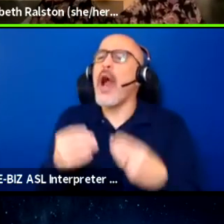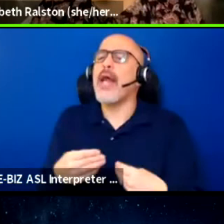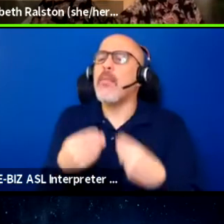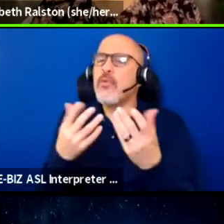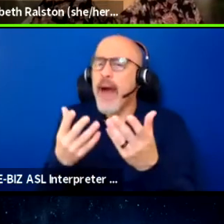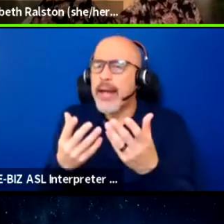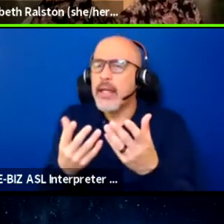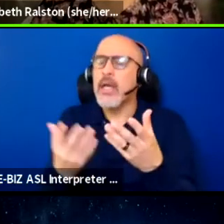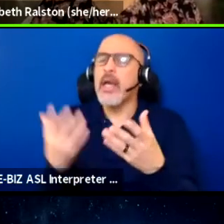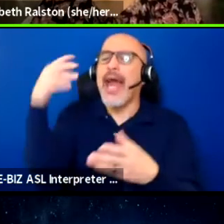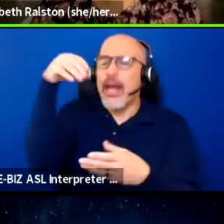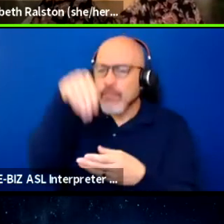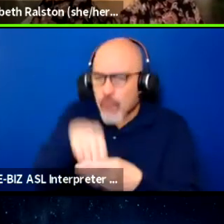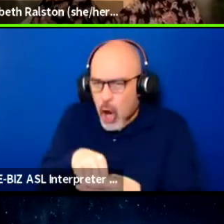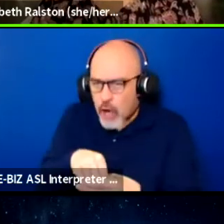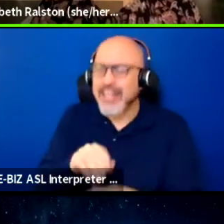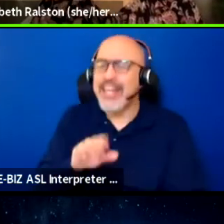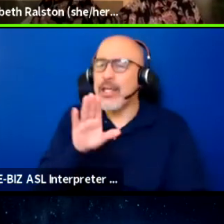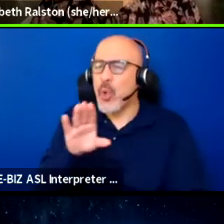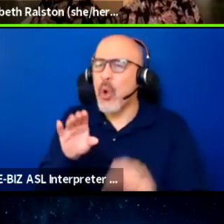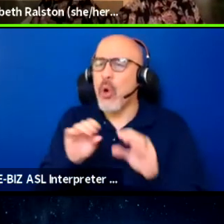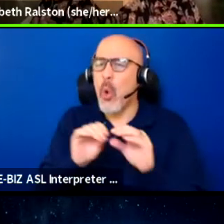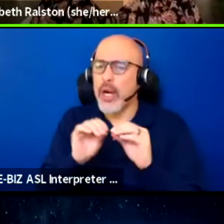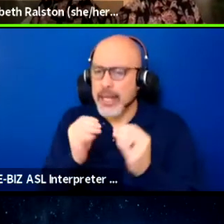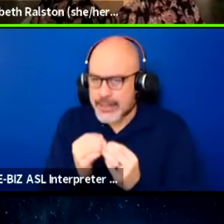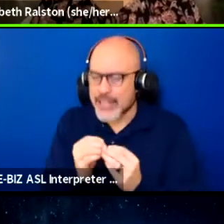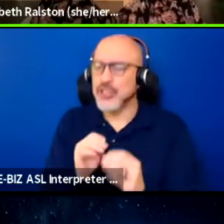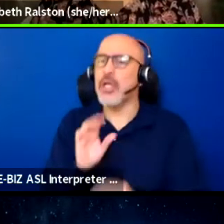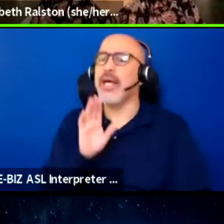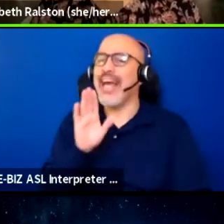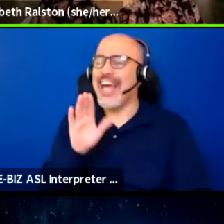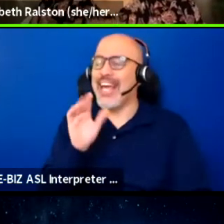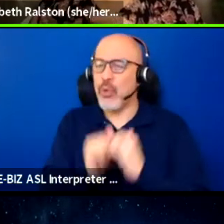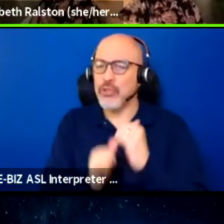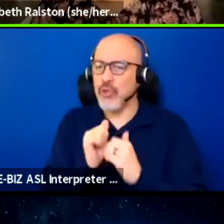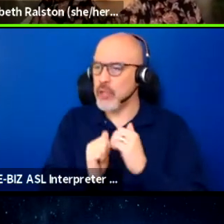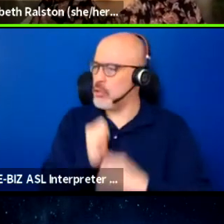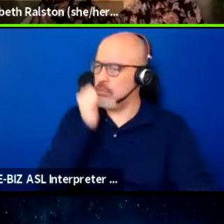of your organization, and that way it would just be the,